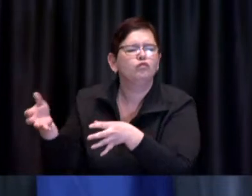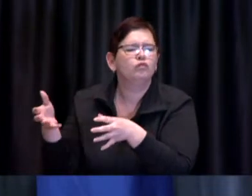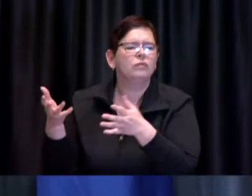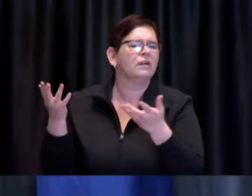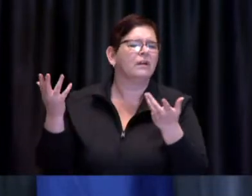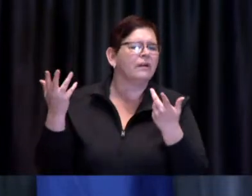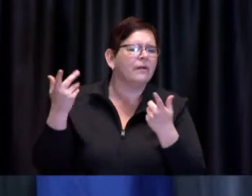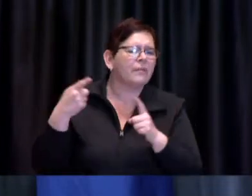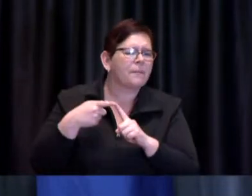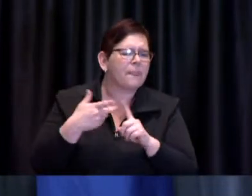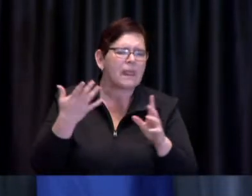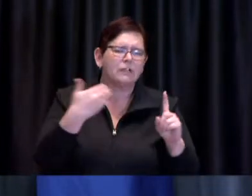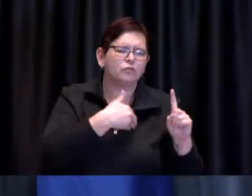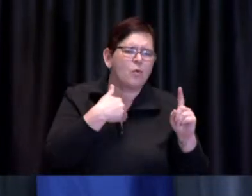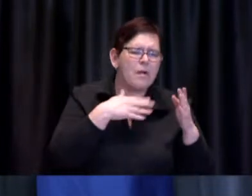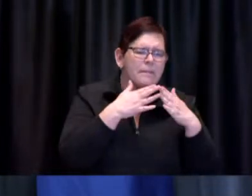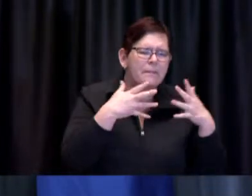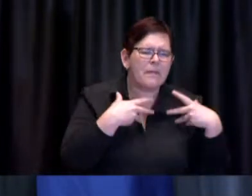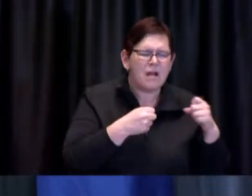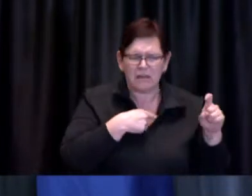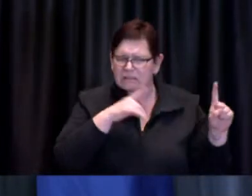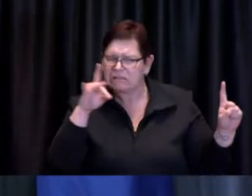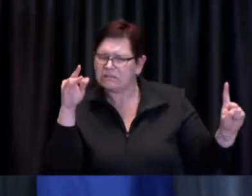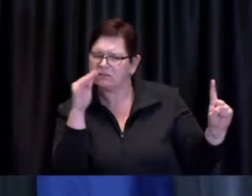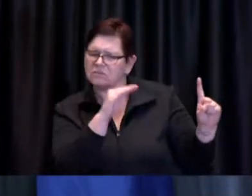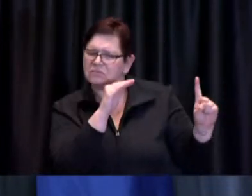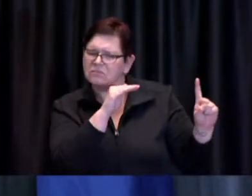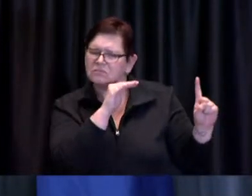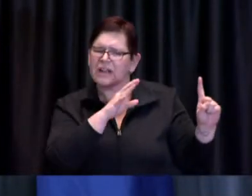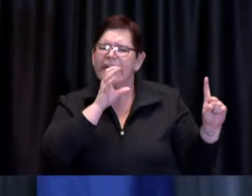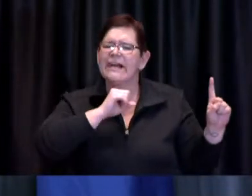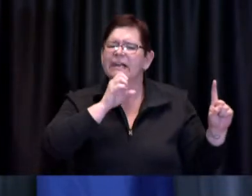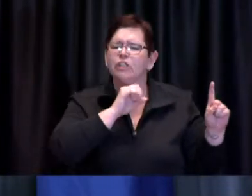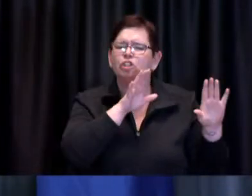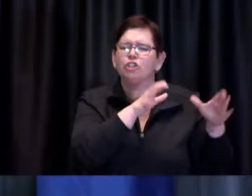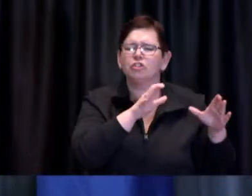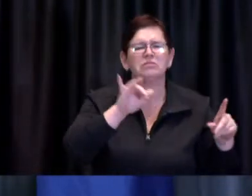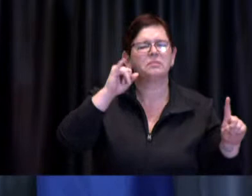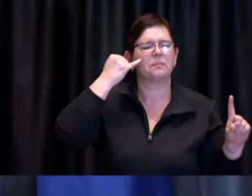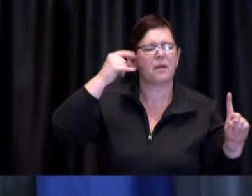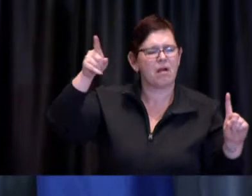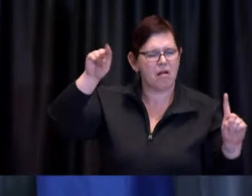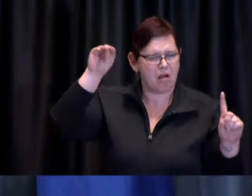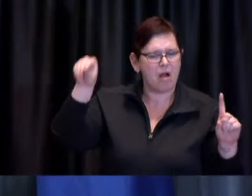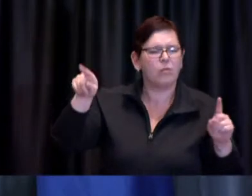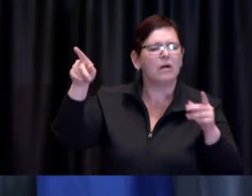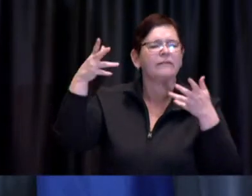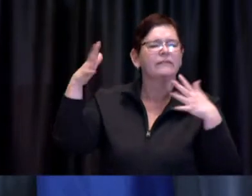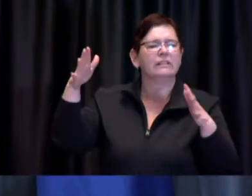if they could do this uh much like Ottawa Public Health does by a 10-year age bracket and was told